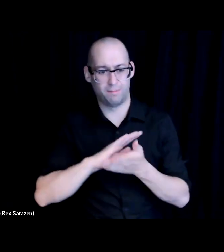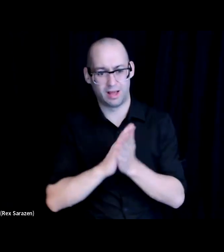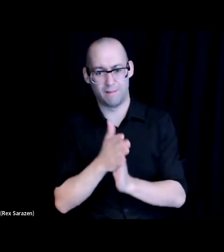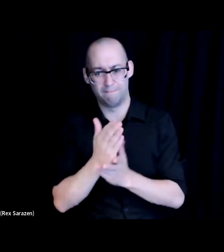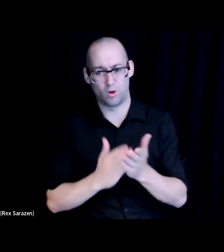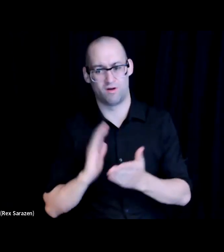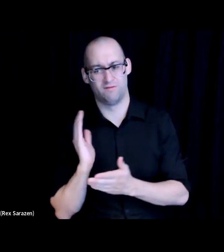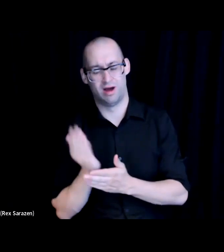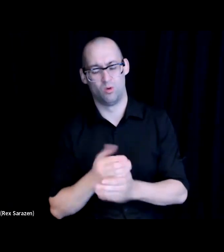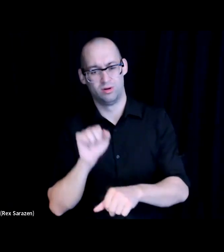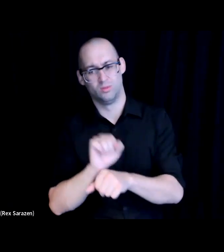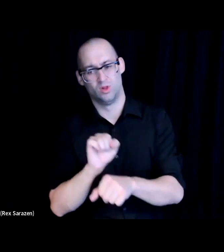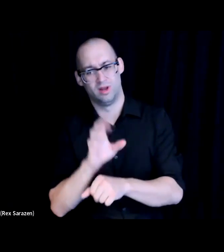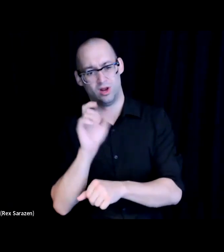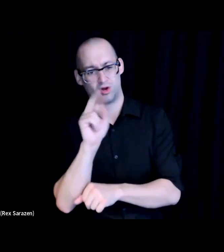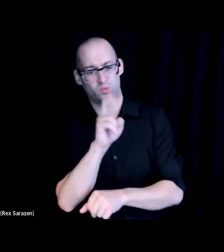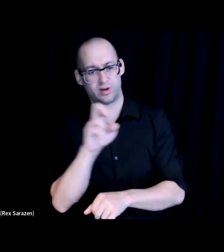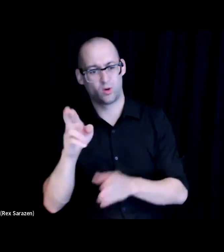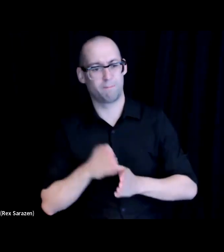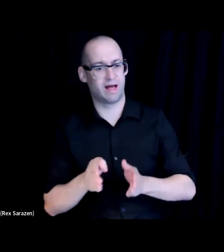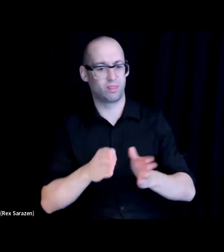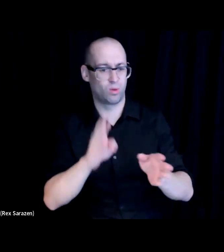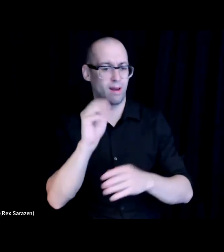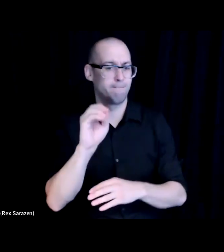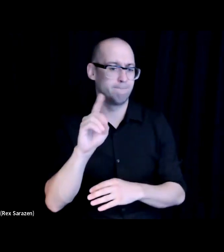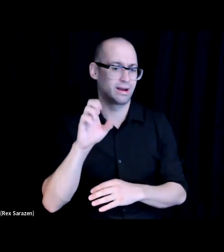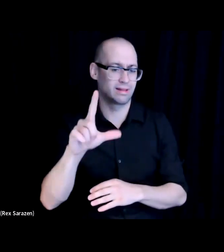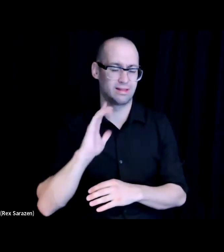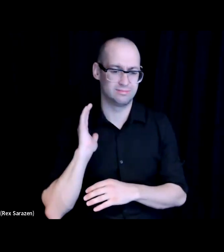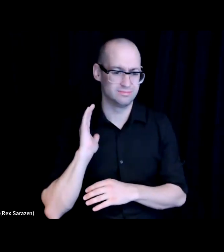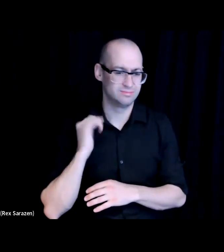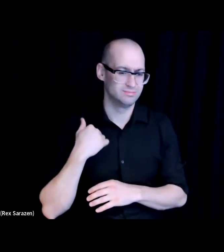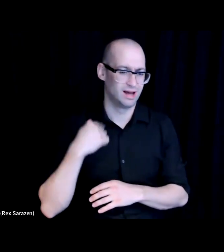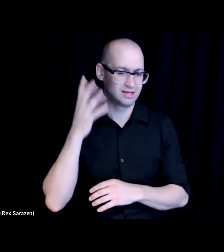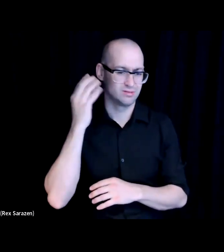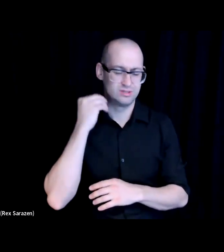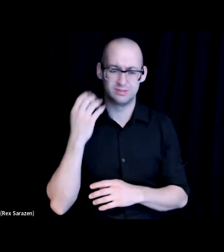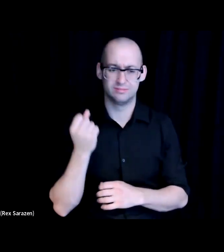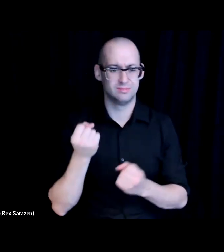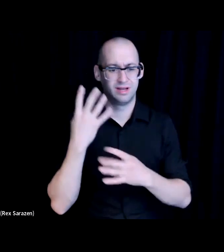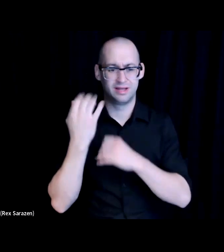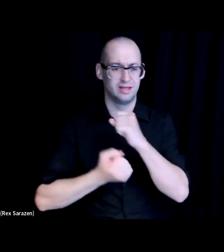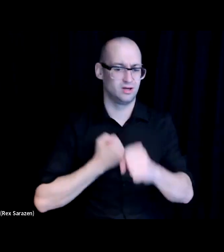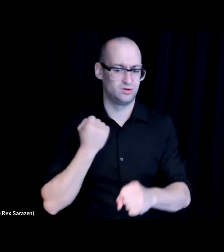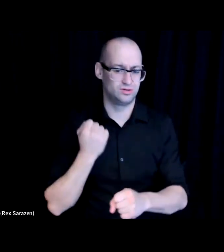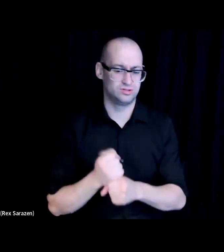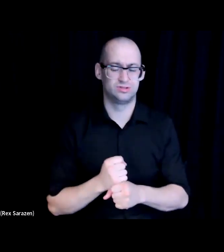I'll be doing this work for 25 years, and even Scott here on this call. So the initial of digital connectors and the community technology associate.